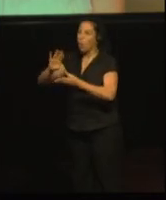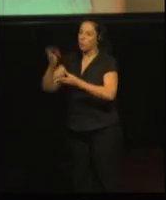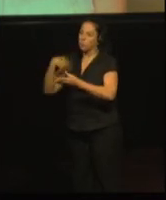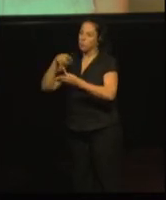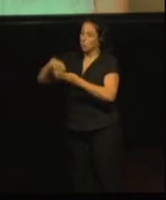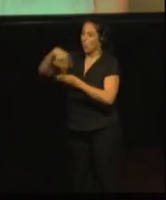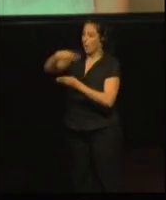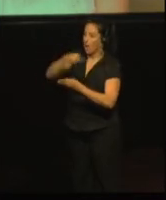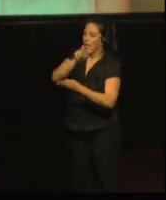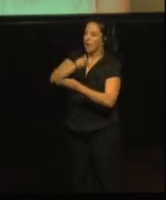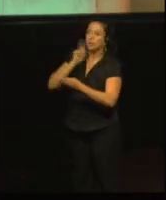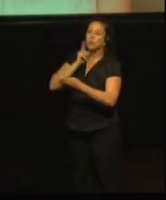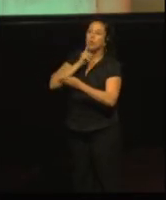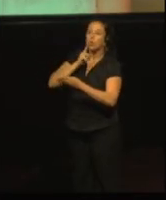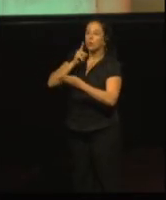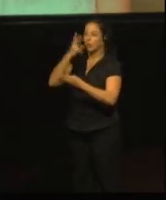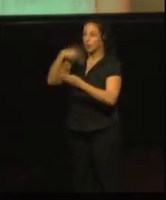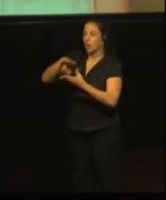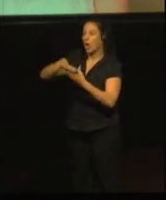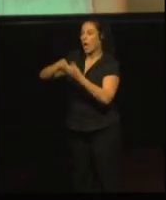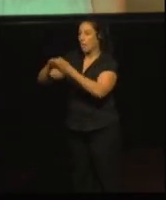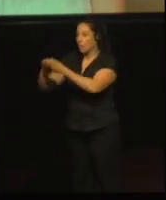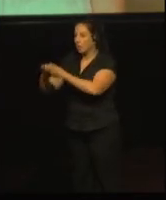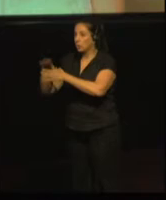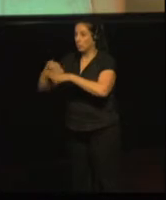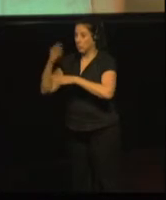to use the technical equipment.